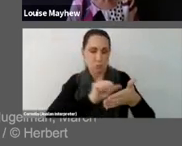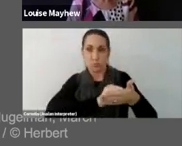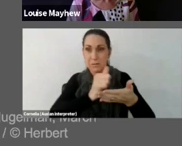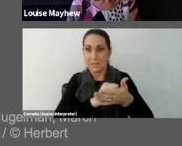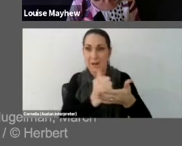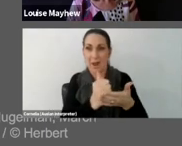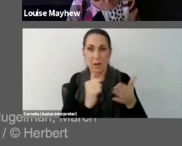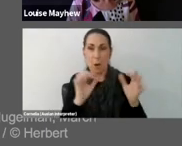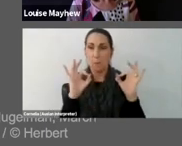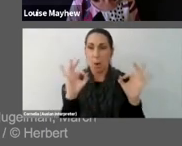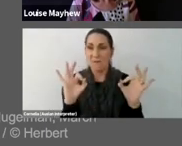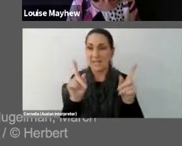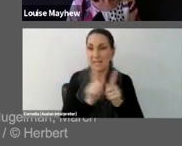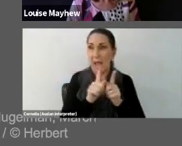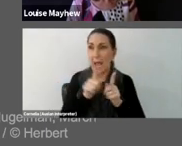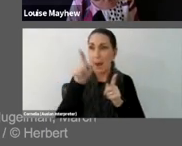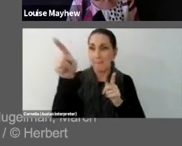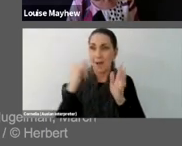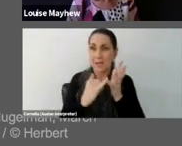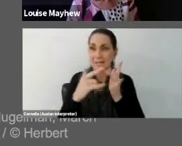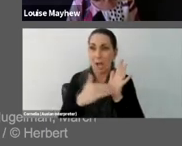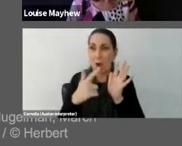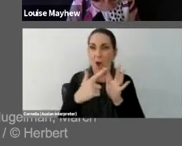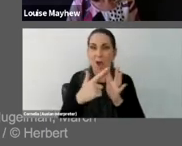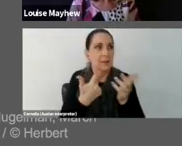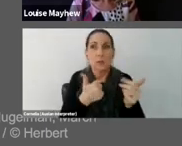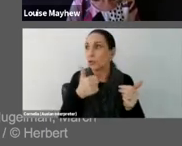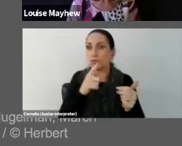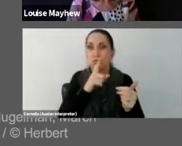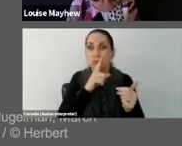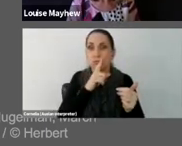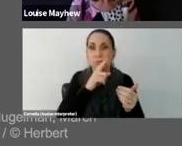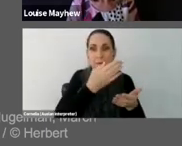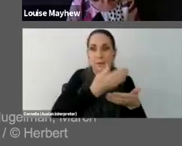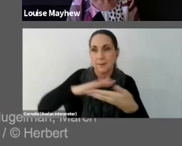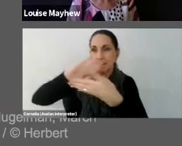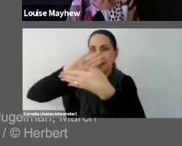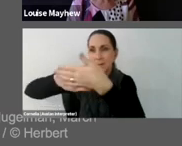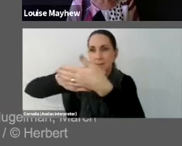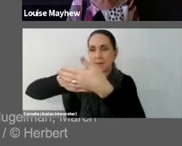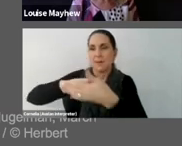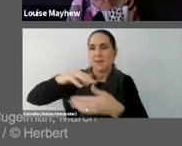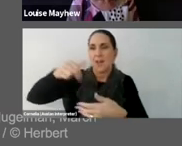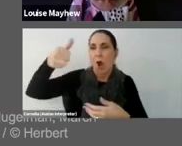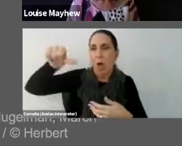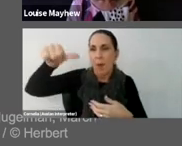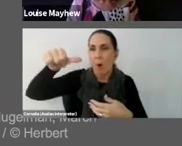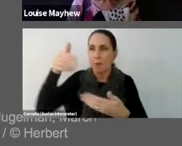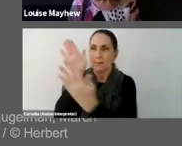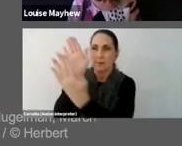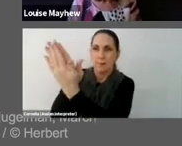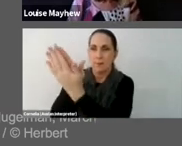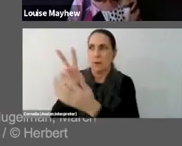size and secretly stick them precisely over their source material.